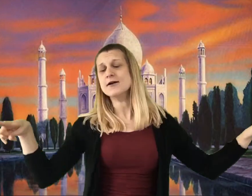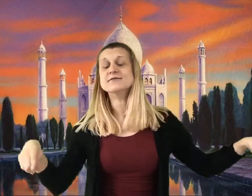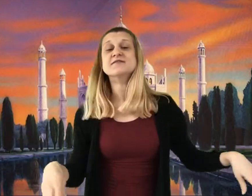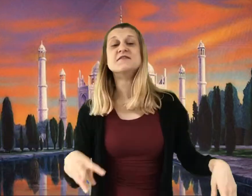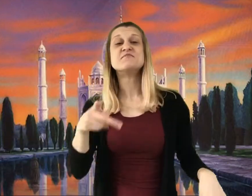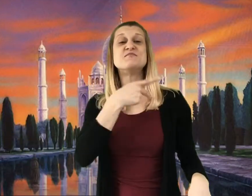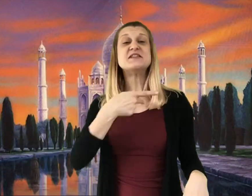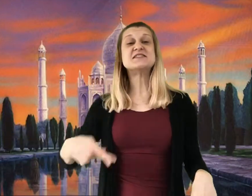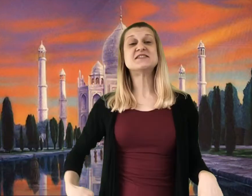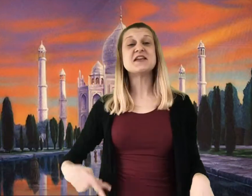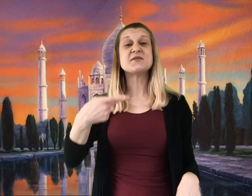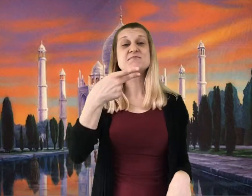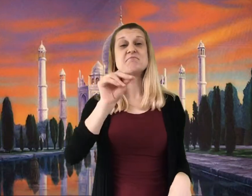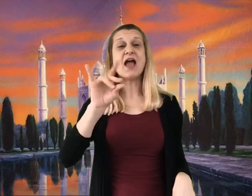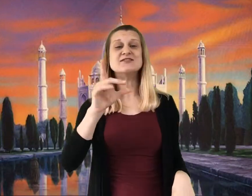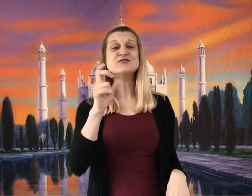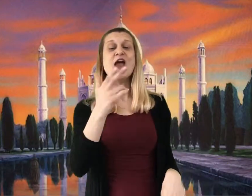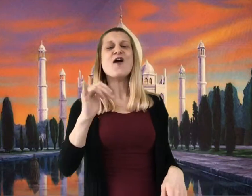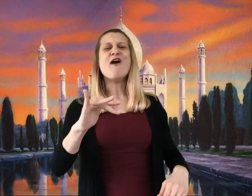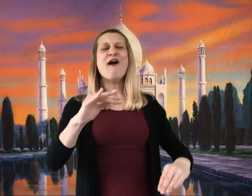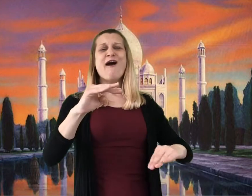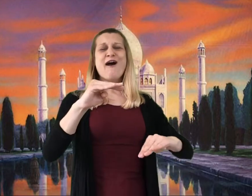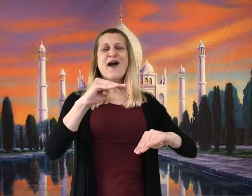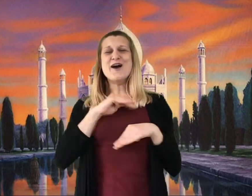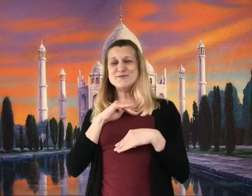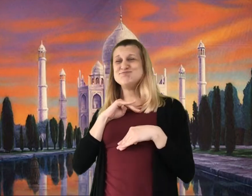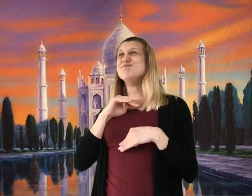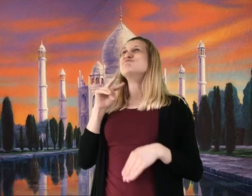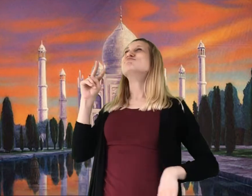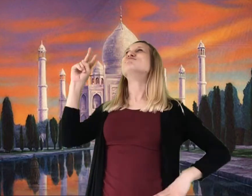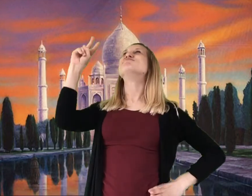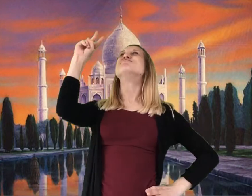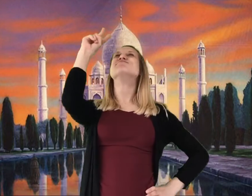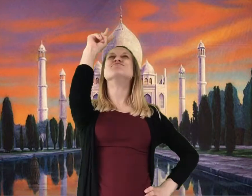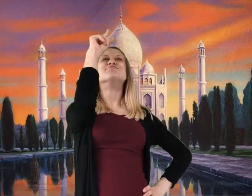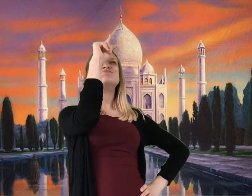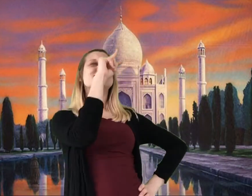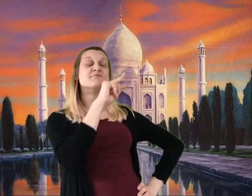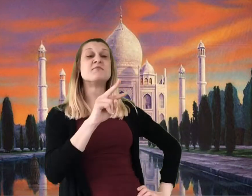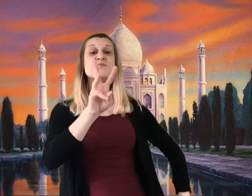Prince Pondicherry was pleased with the result of his new palace!